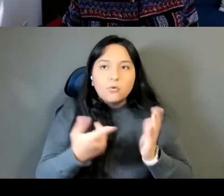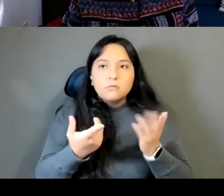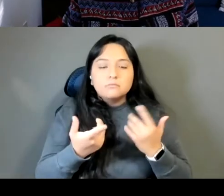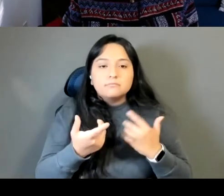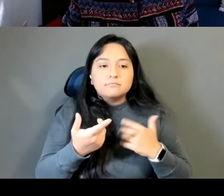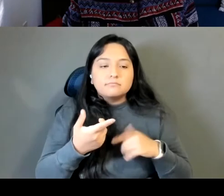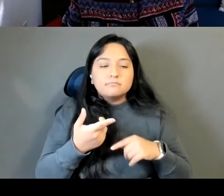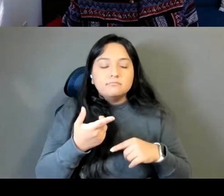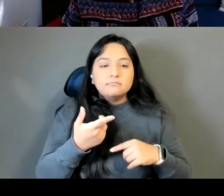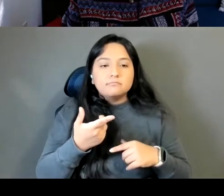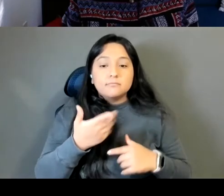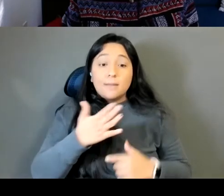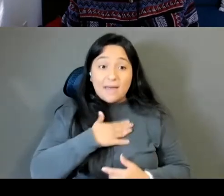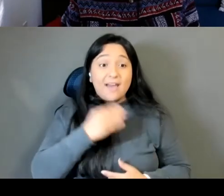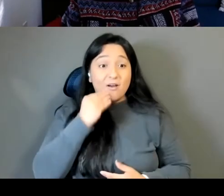place that you call home.